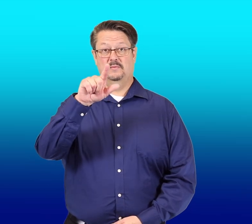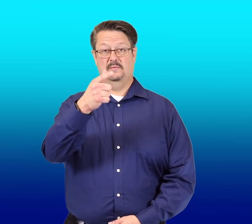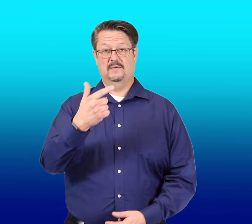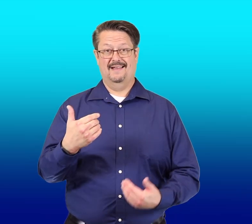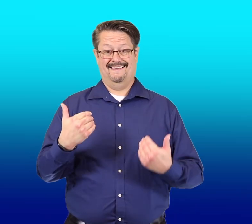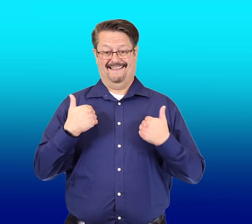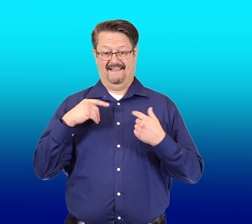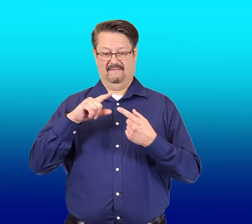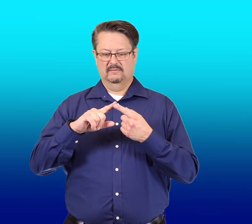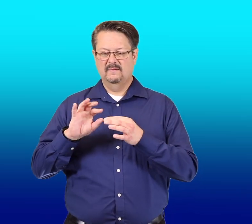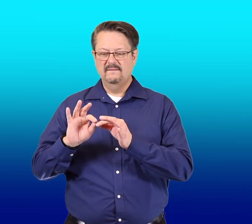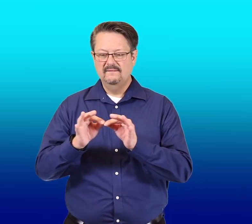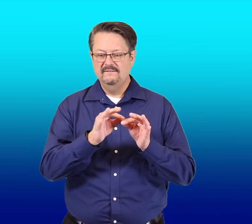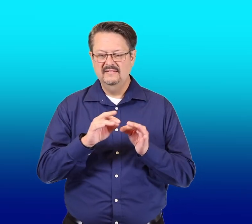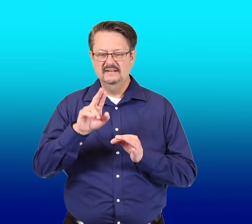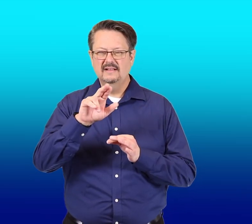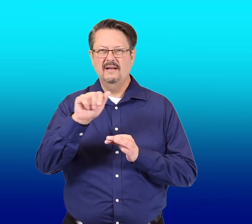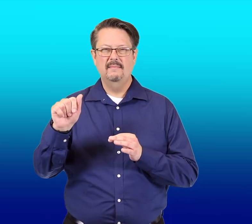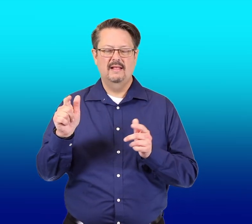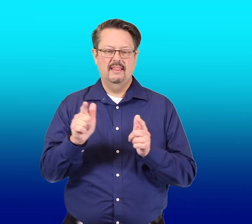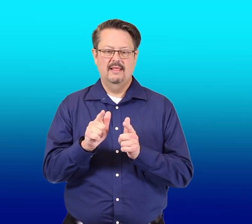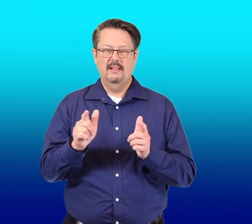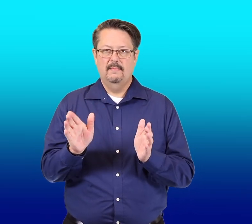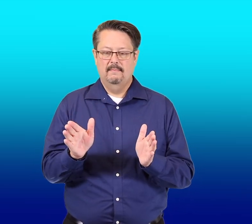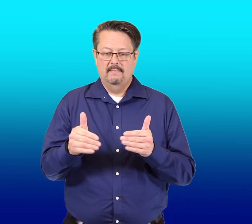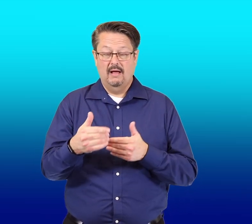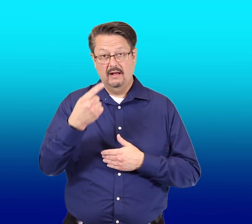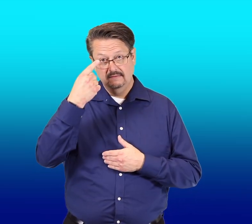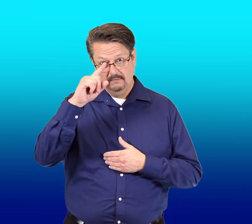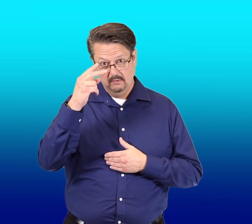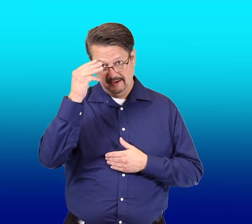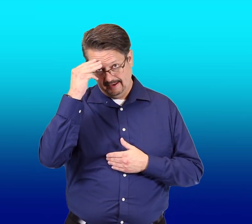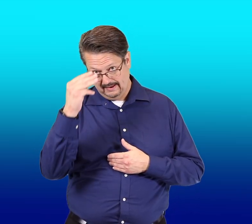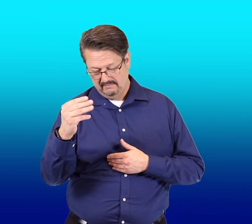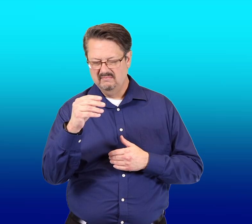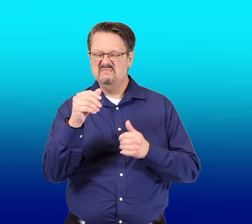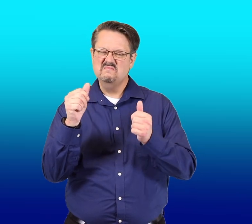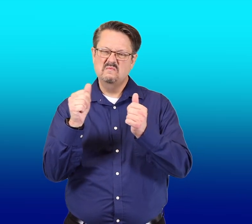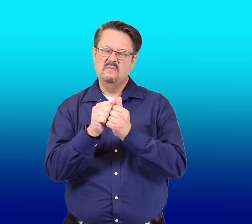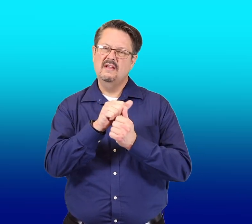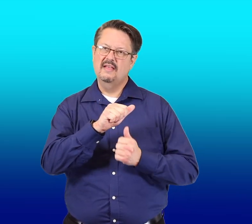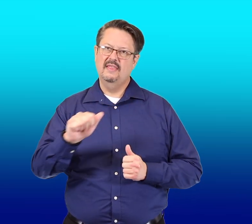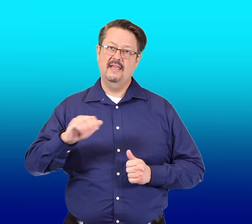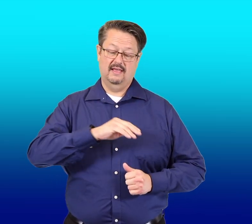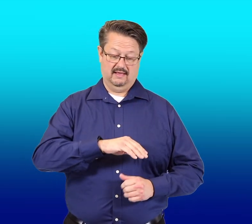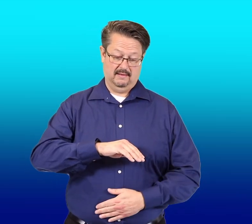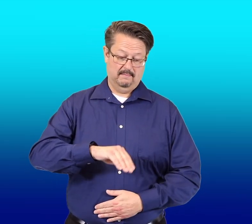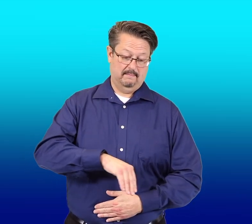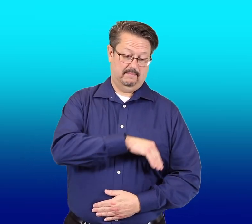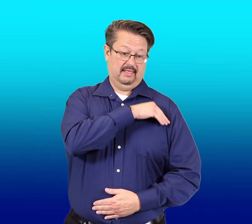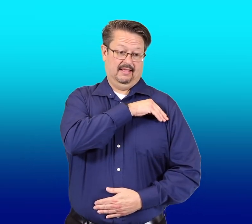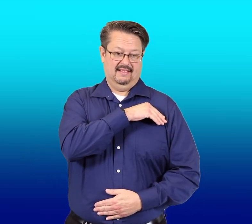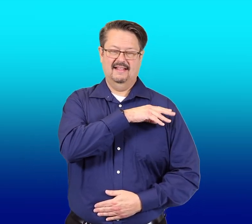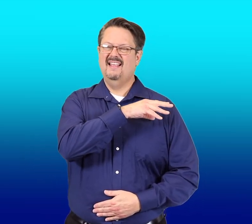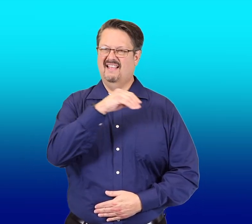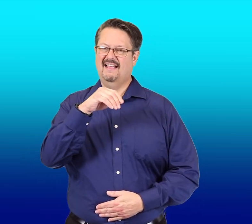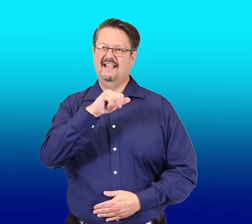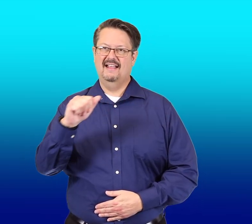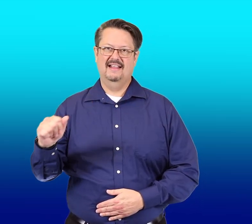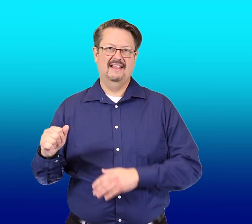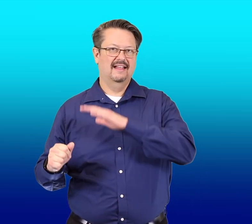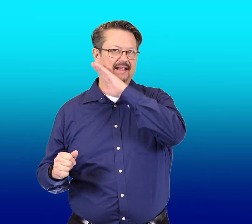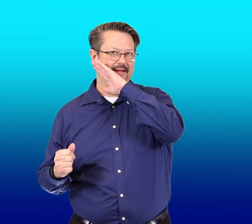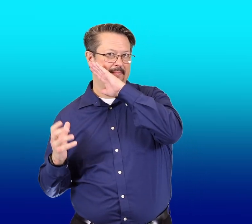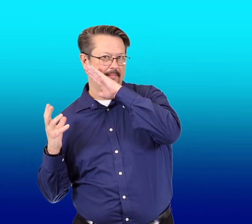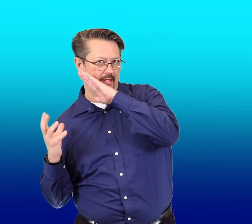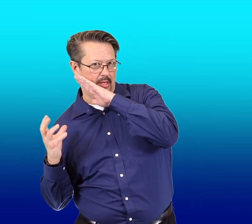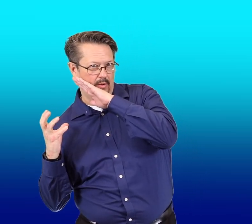You'll have to fix up a little box for him with a blanket and a pillow.